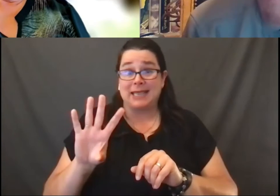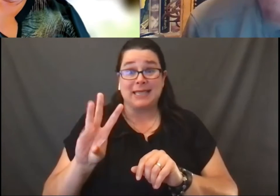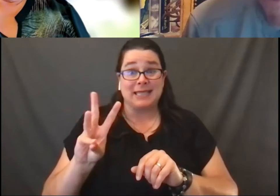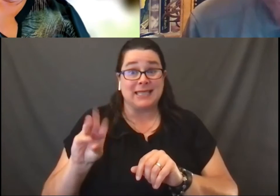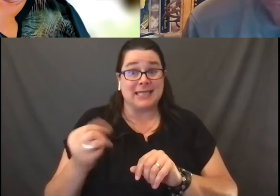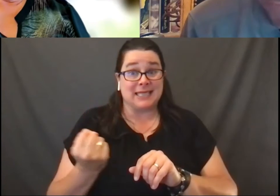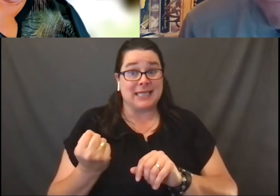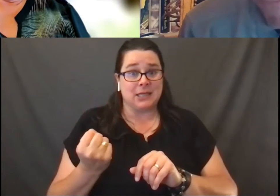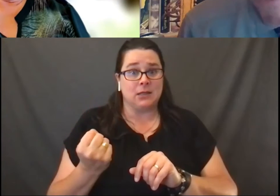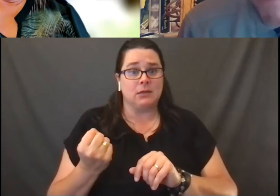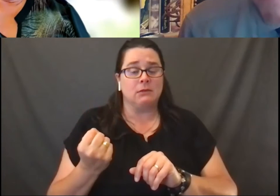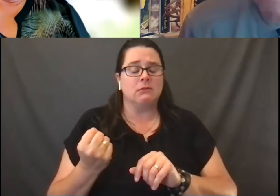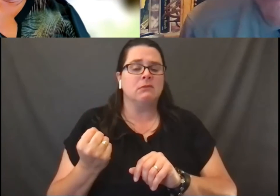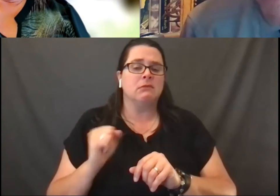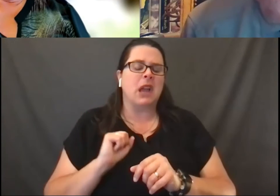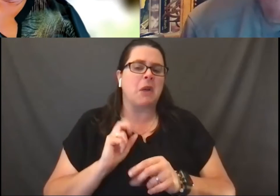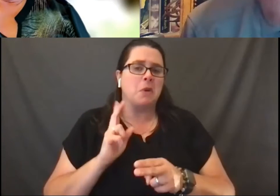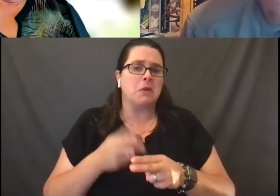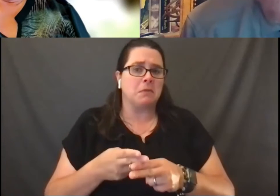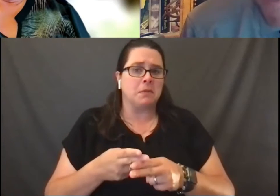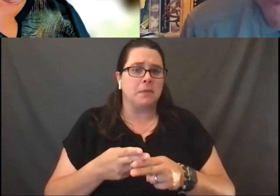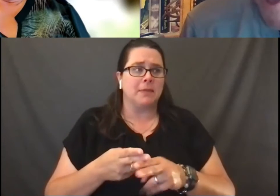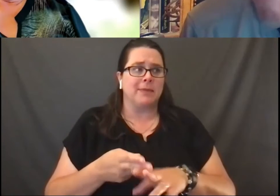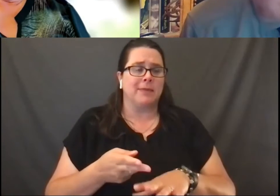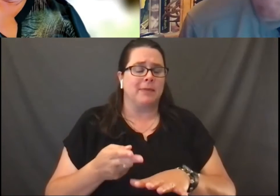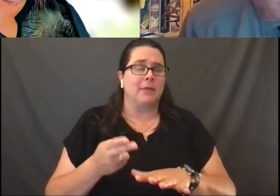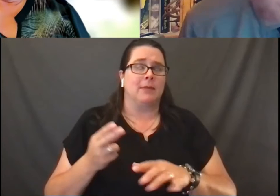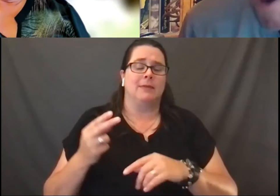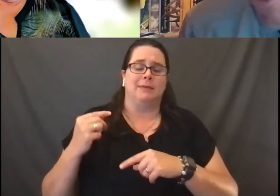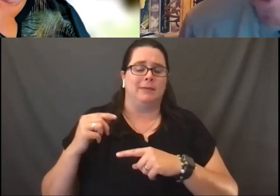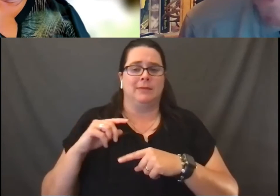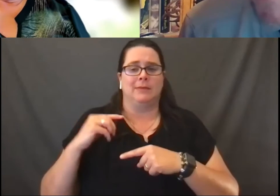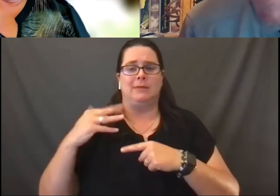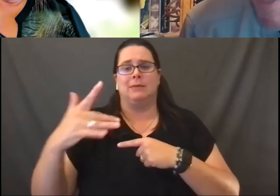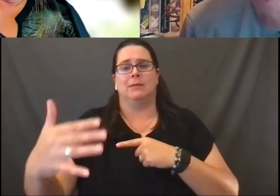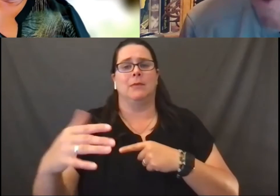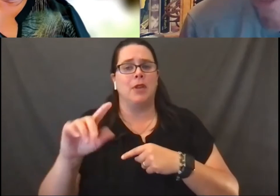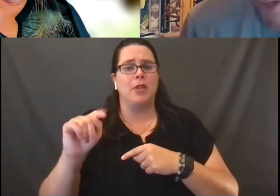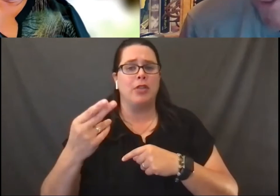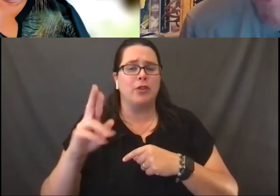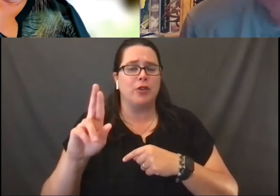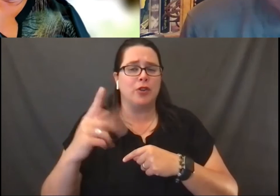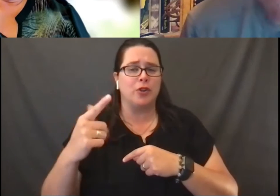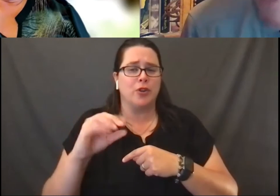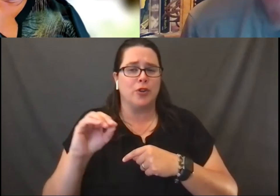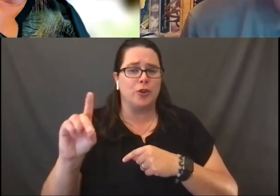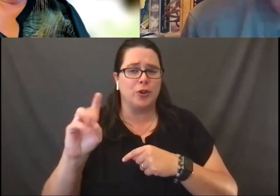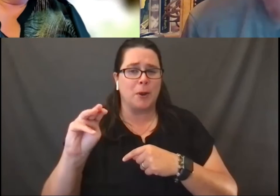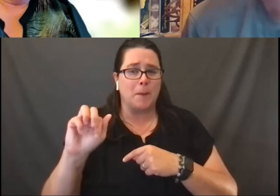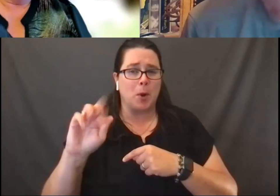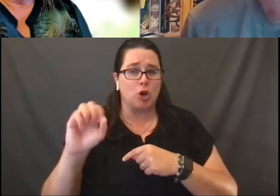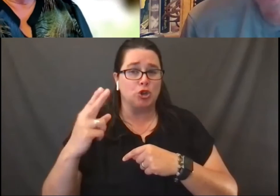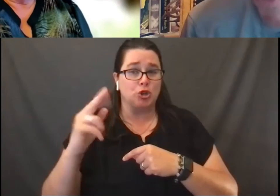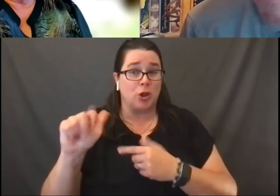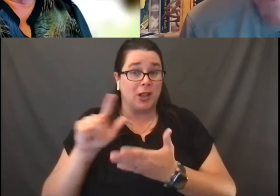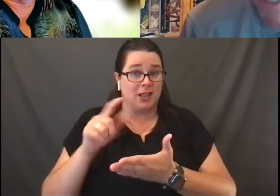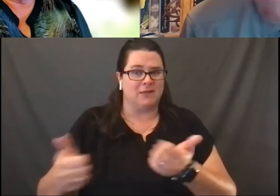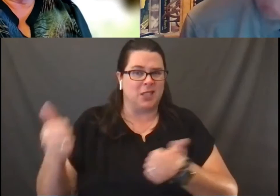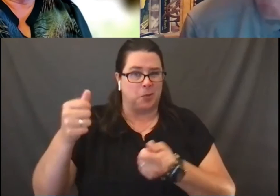also reaffirmed in the decades that followed. Thurgood Marshall once again wrote this. He said, just because you're a student or a teacher,